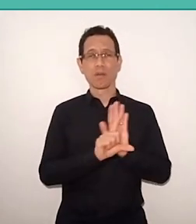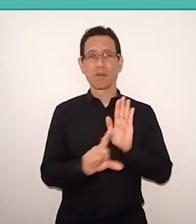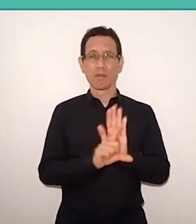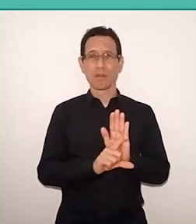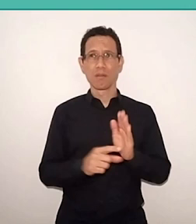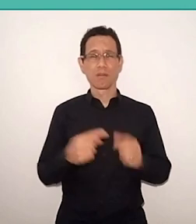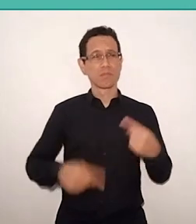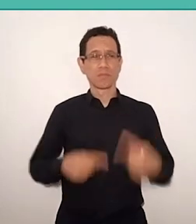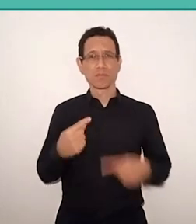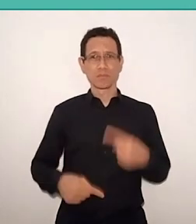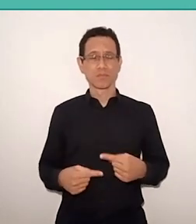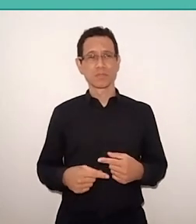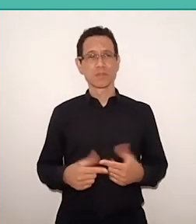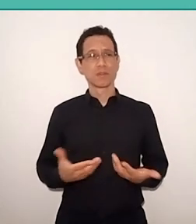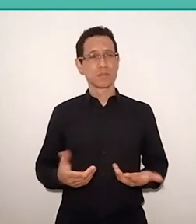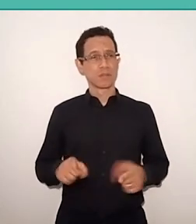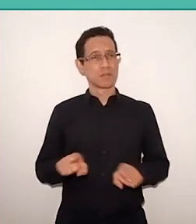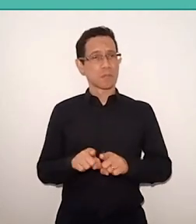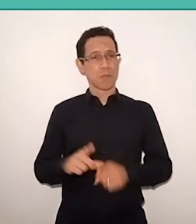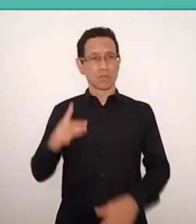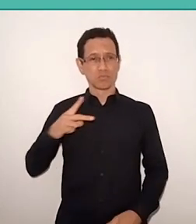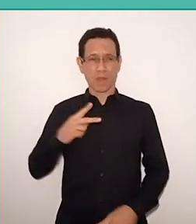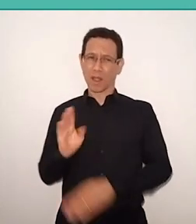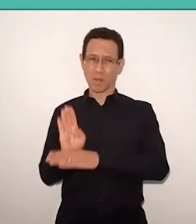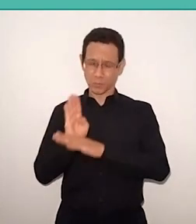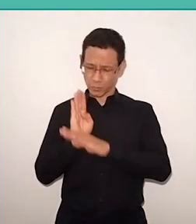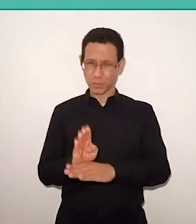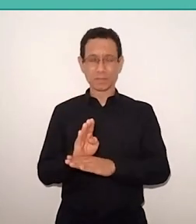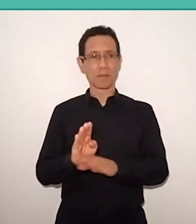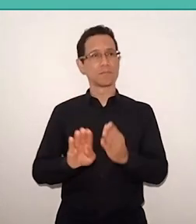that implements a growing separation between students